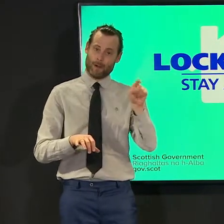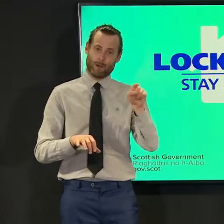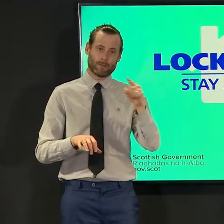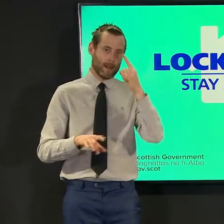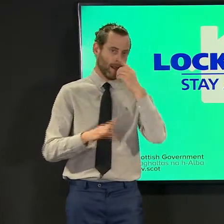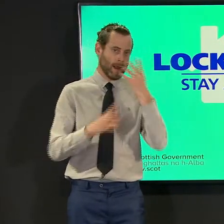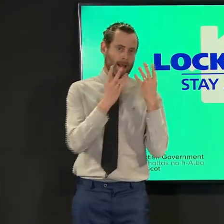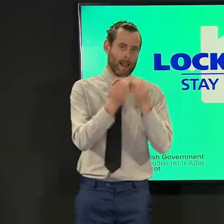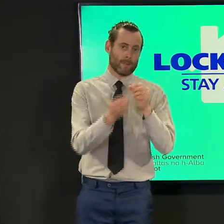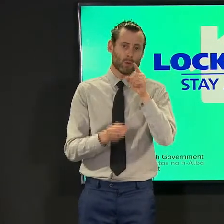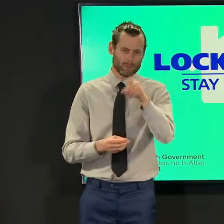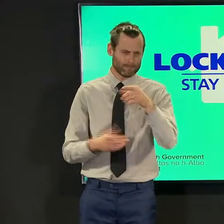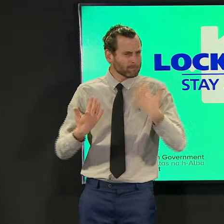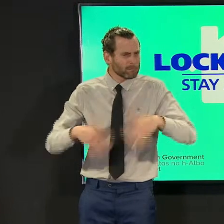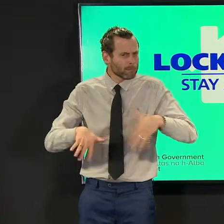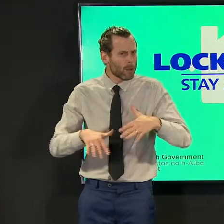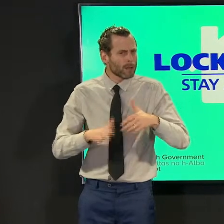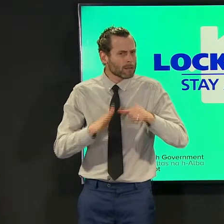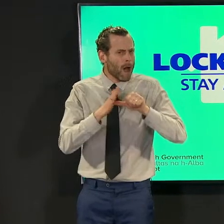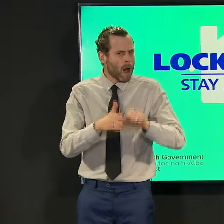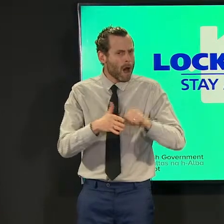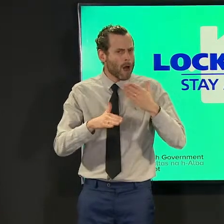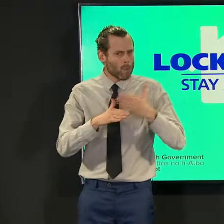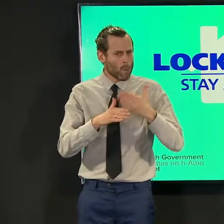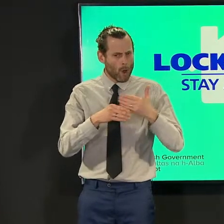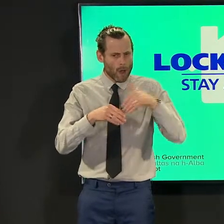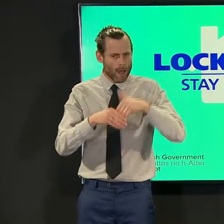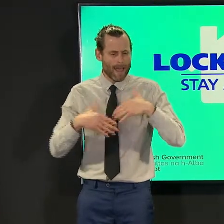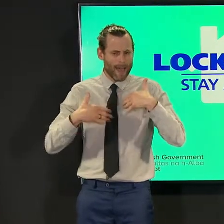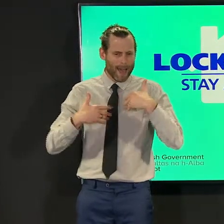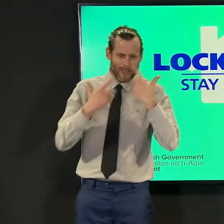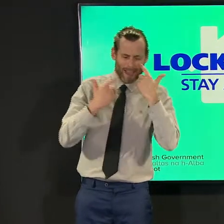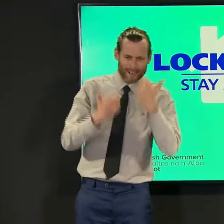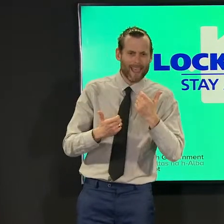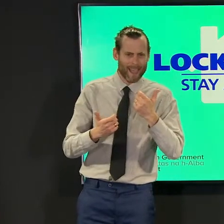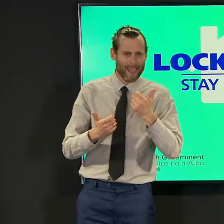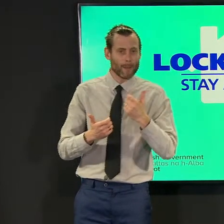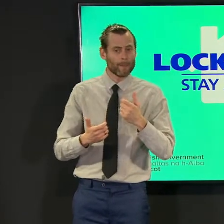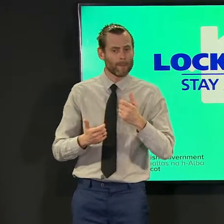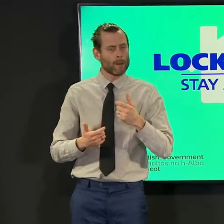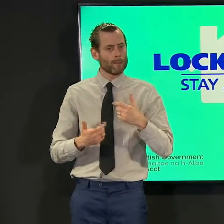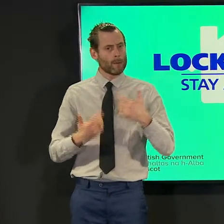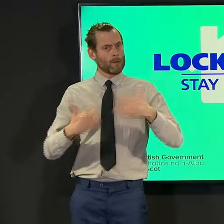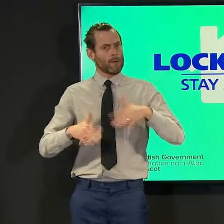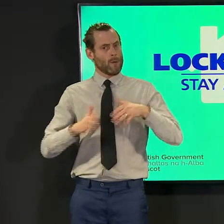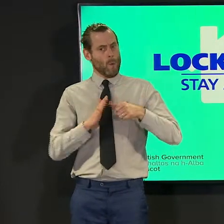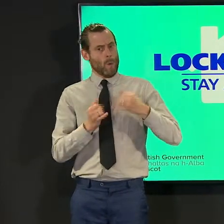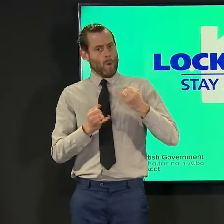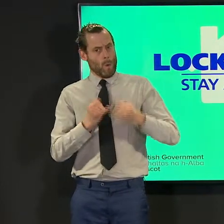professions is stressful at any time and i know it has been especially difficult over the last year